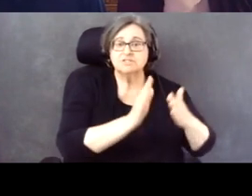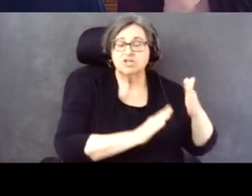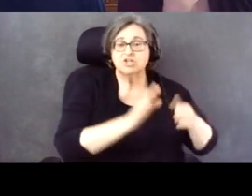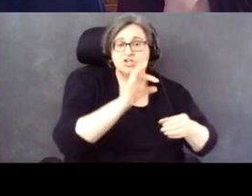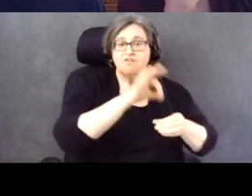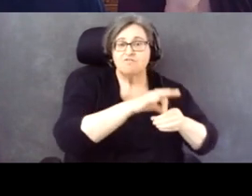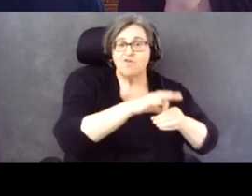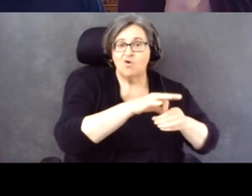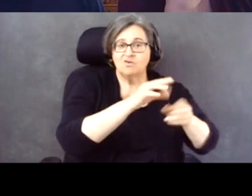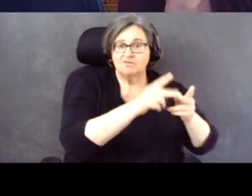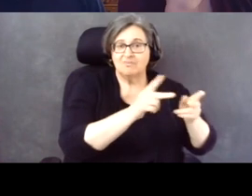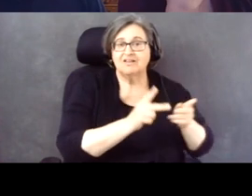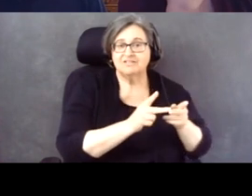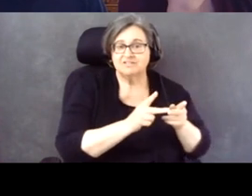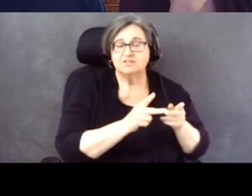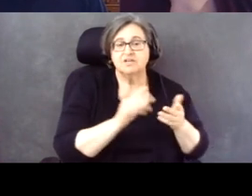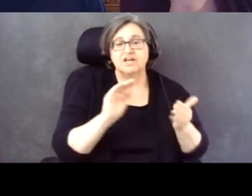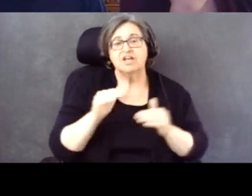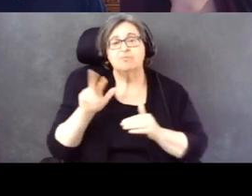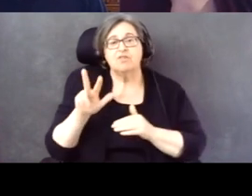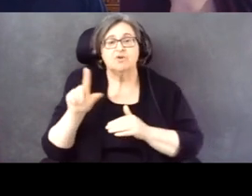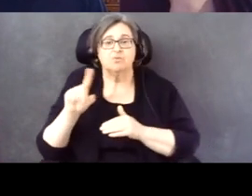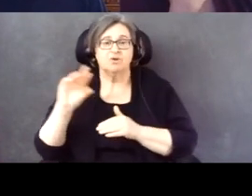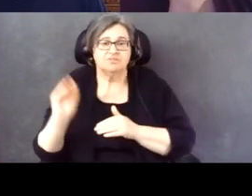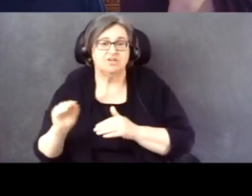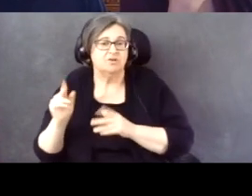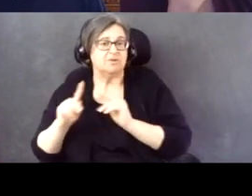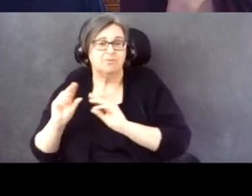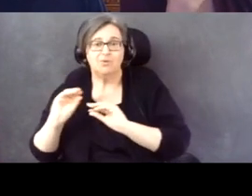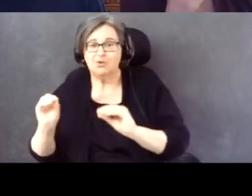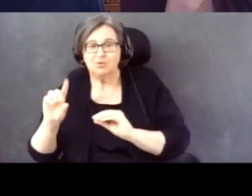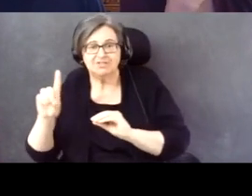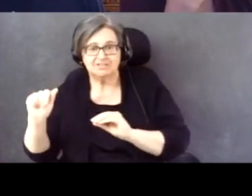method of voting compared to 31% of voters without disabilities.